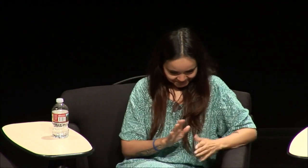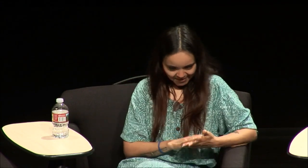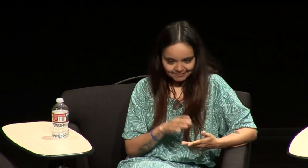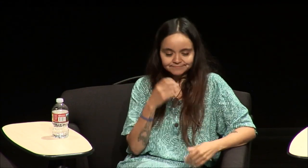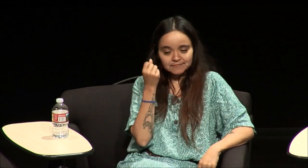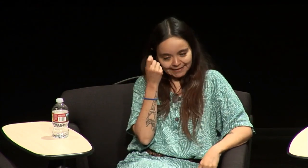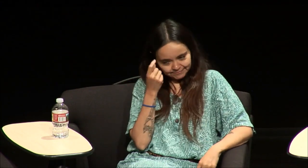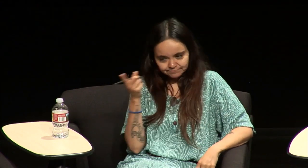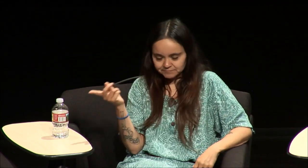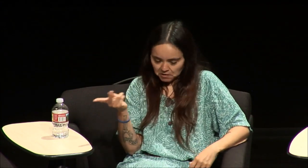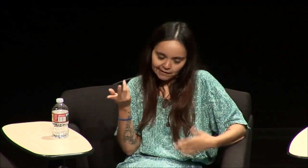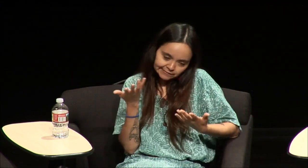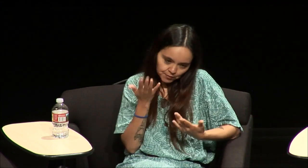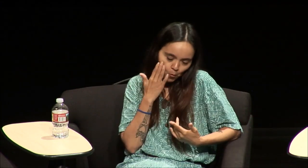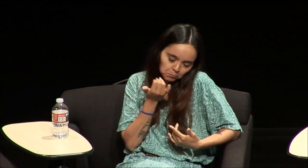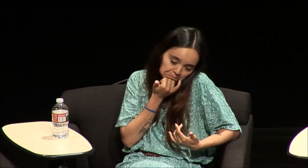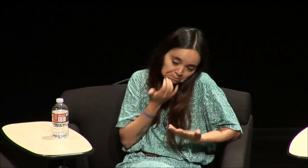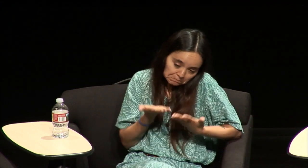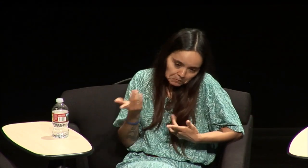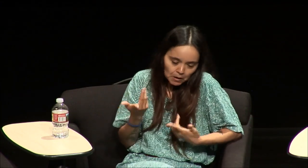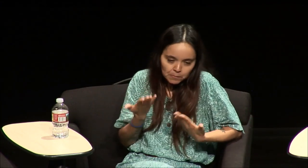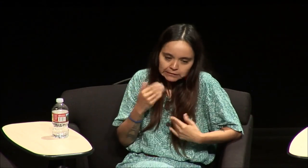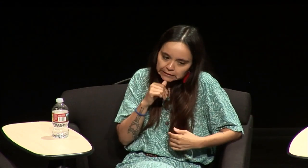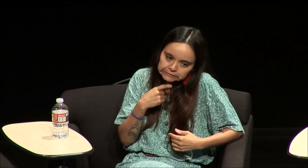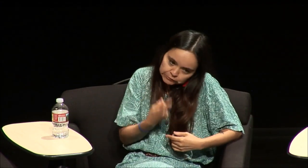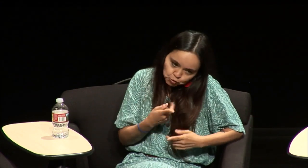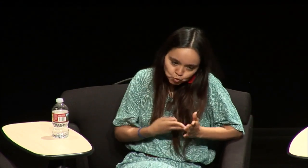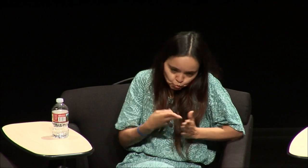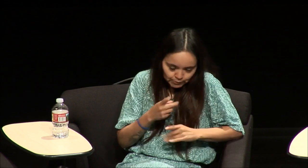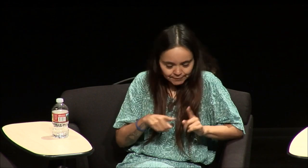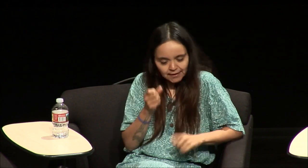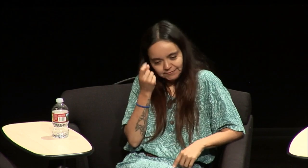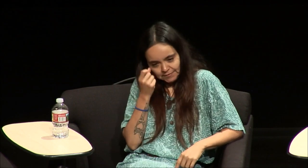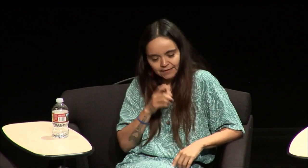come over here yeah I understand maybe she misunderstood maybe she's not